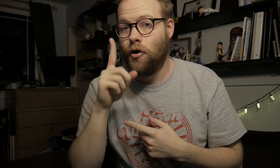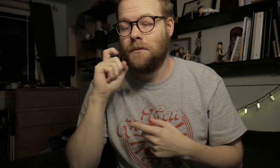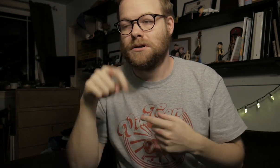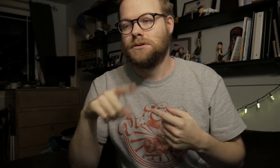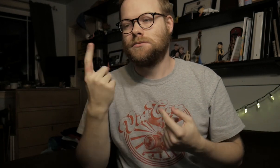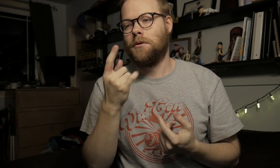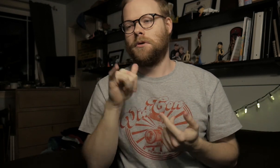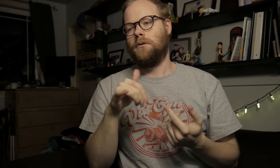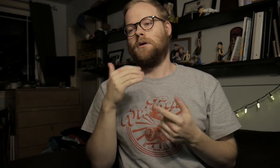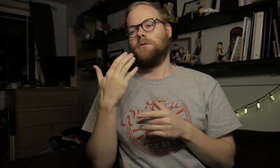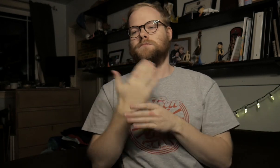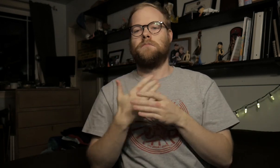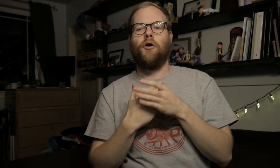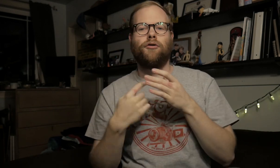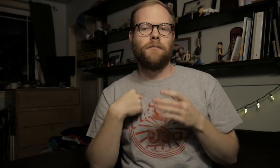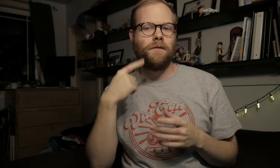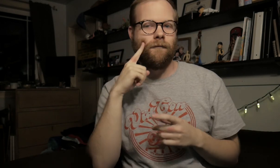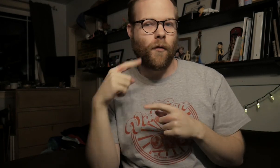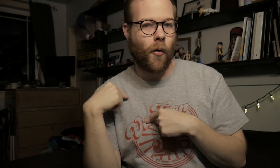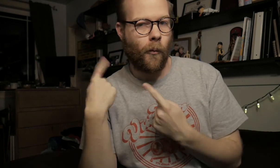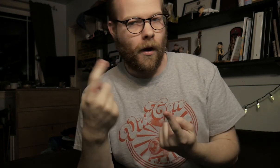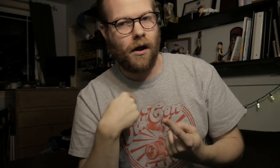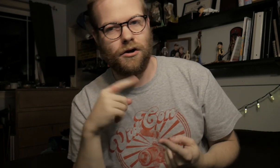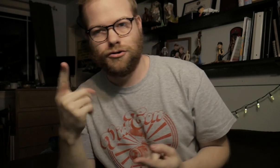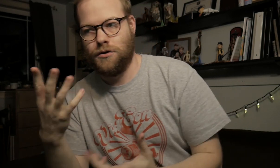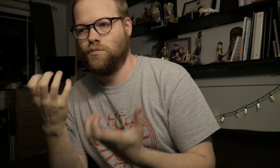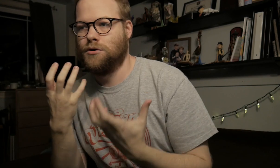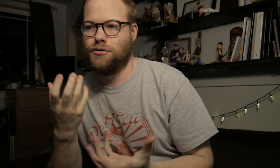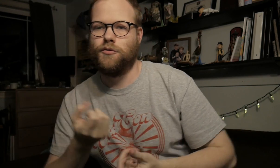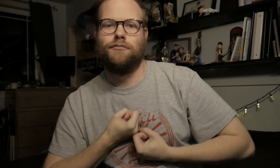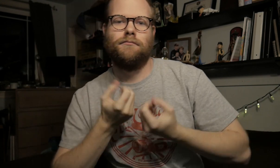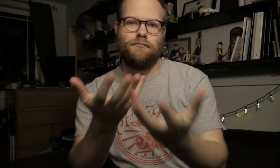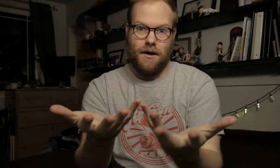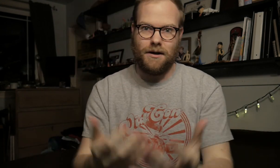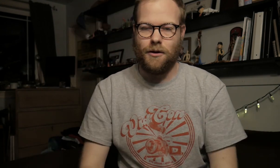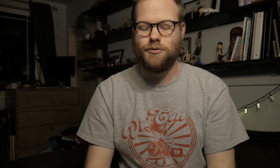because this is something that's been bothering me for a while, and I just want to get it out.